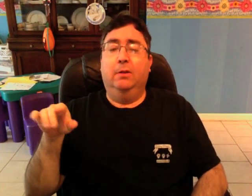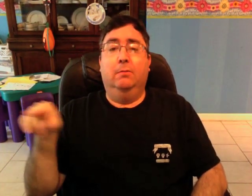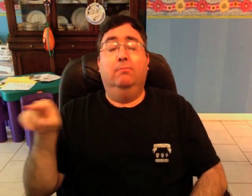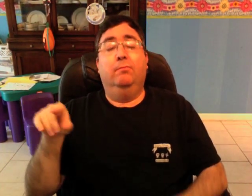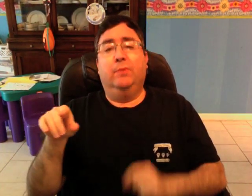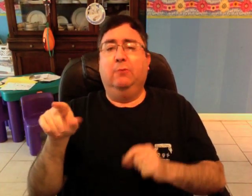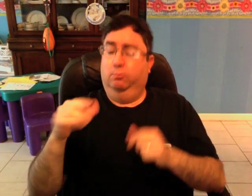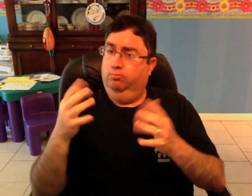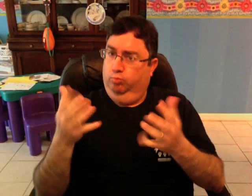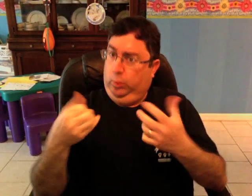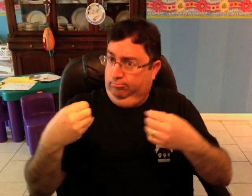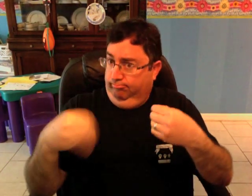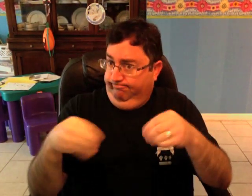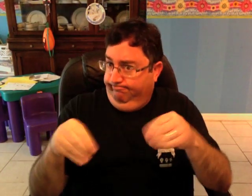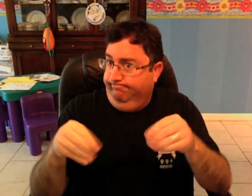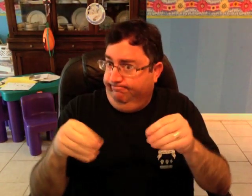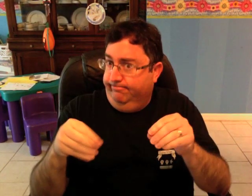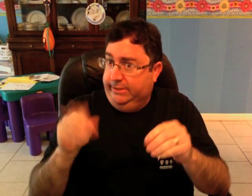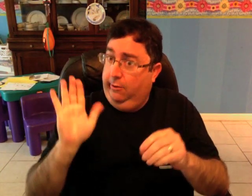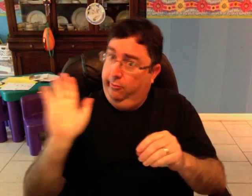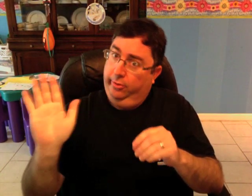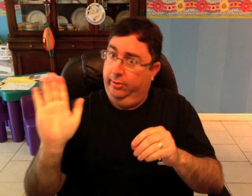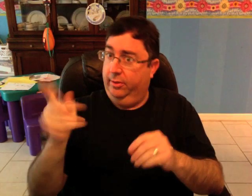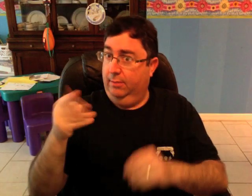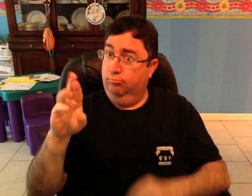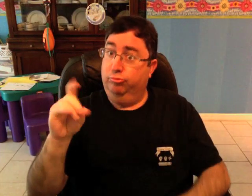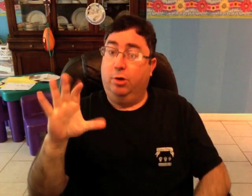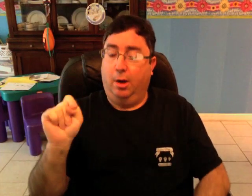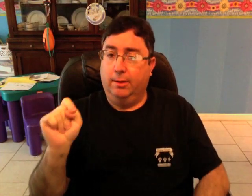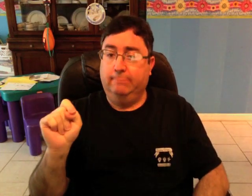the cochlear implant manufacturers, who of course wanted to sell their product,